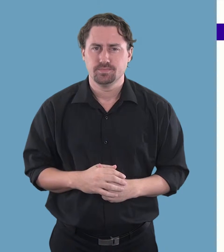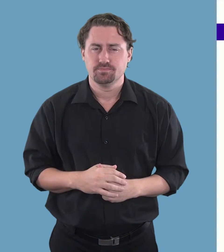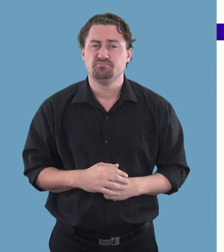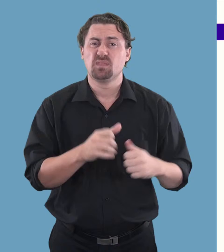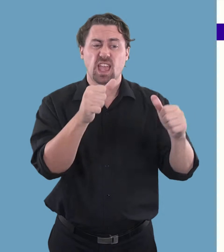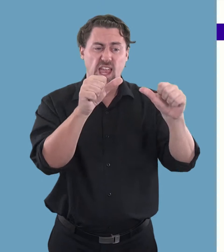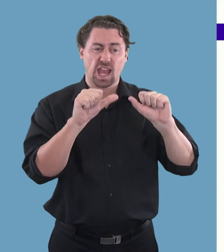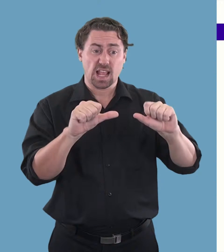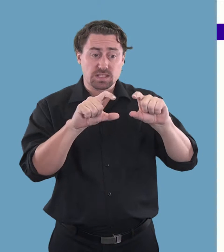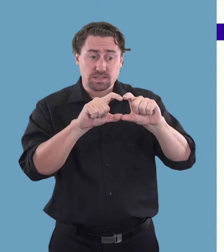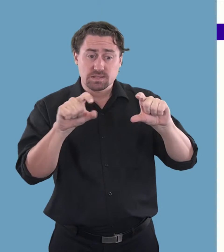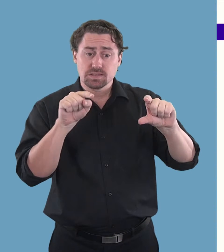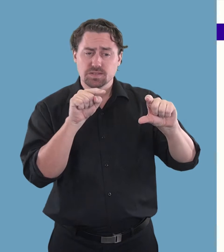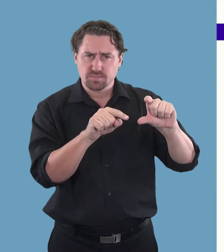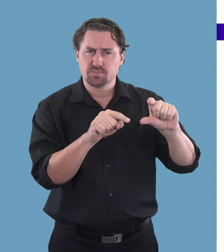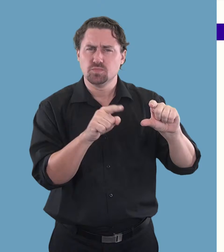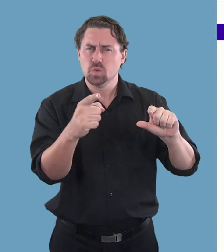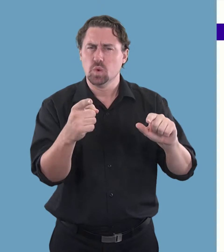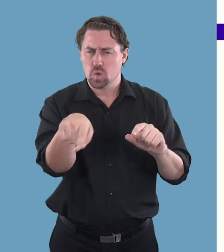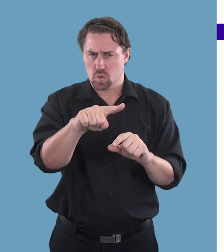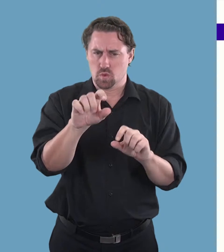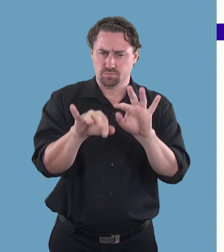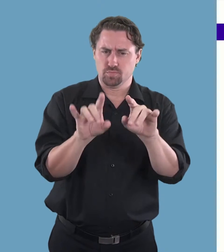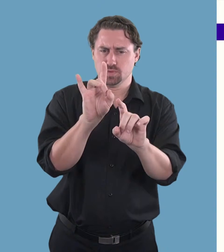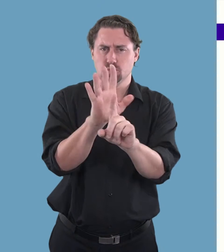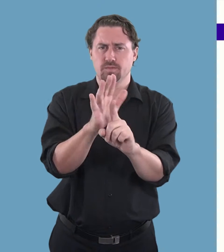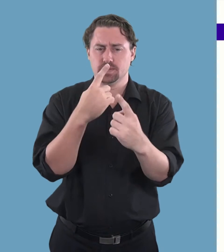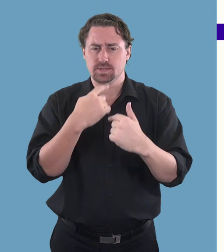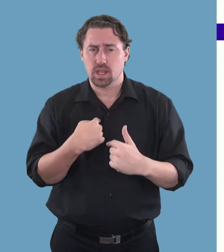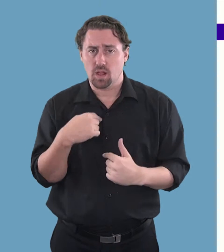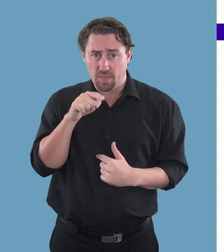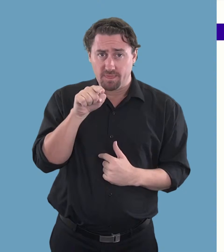5. In the next field, tell us what format